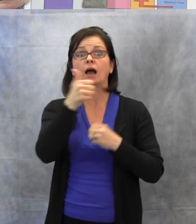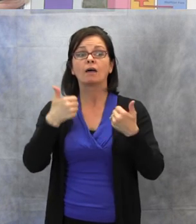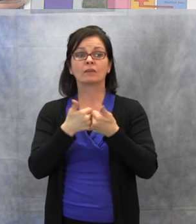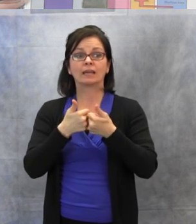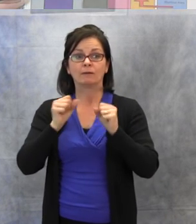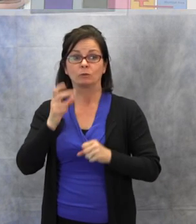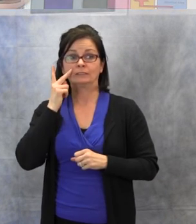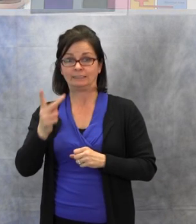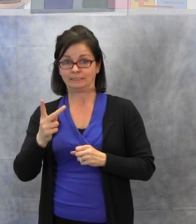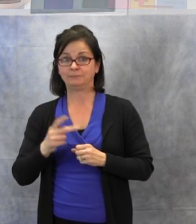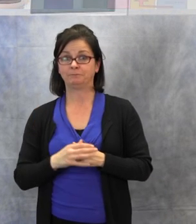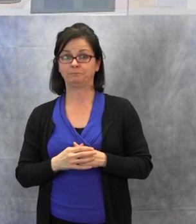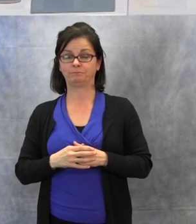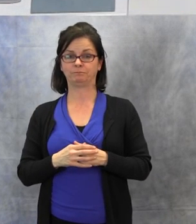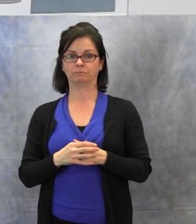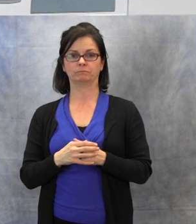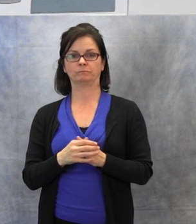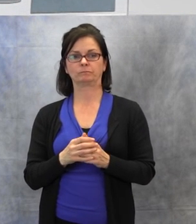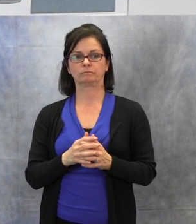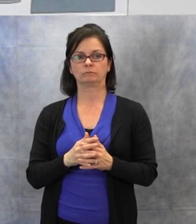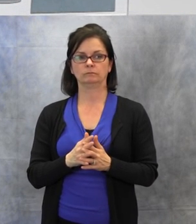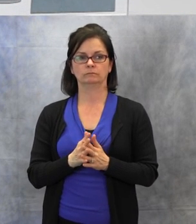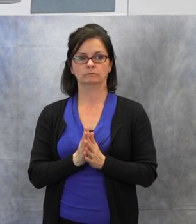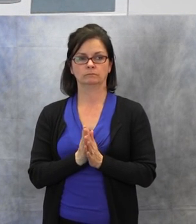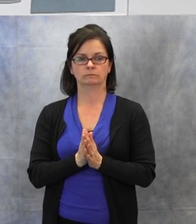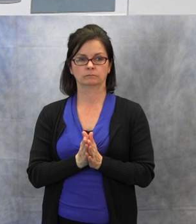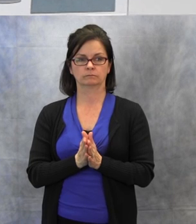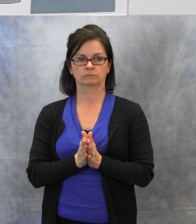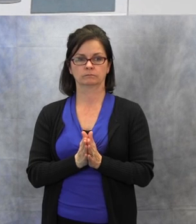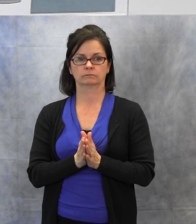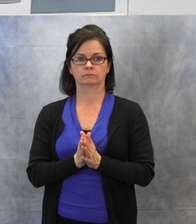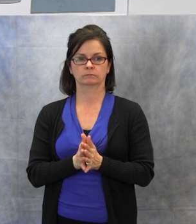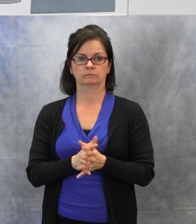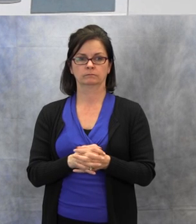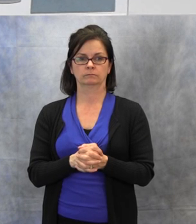This one is called Monkey Talk. This is a great game,